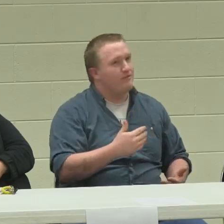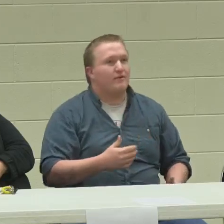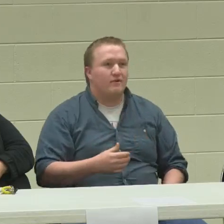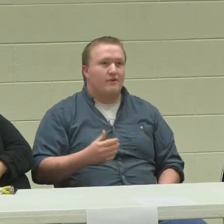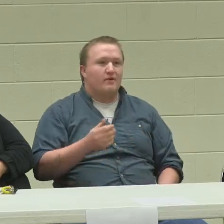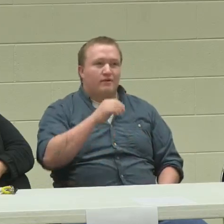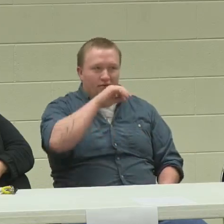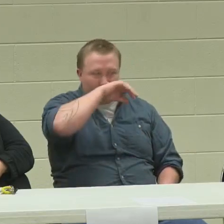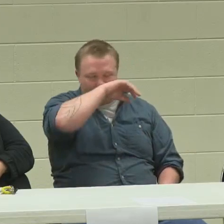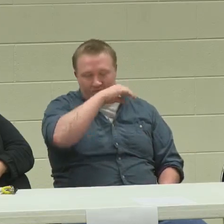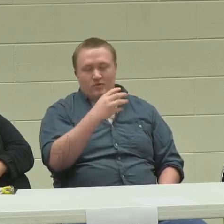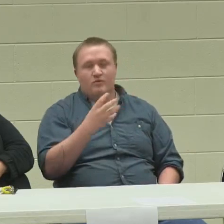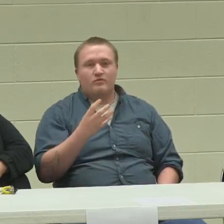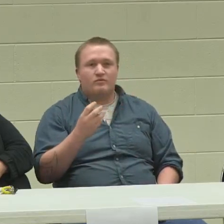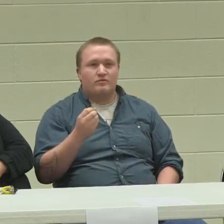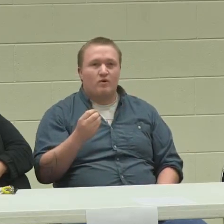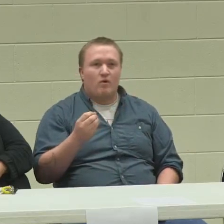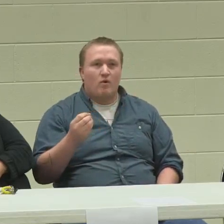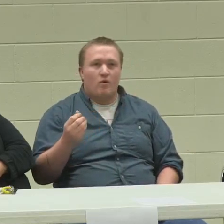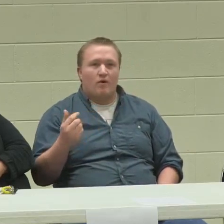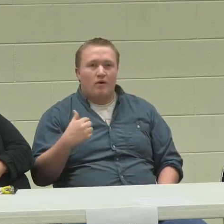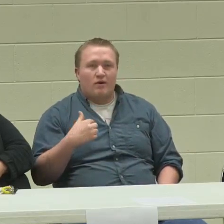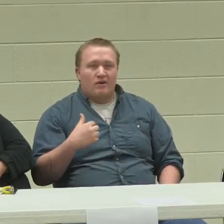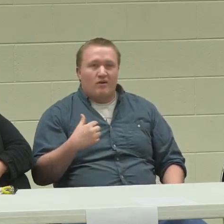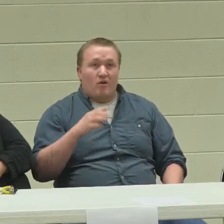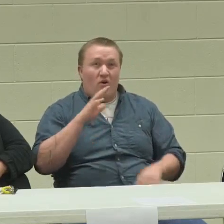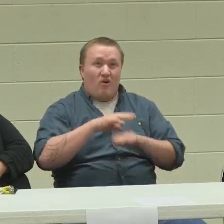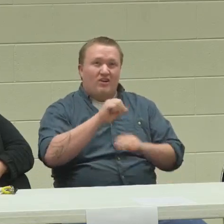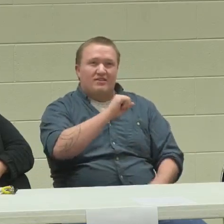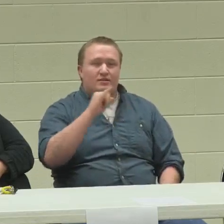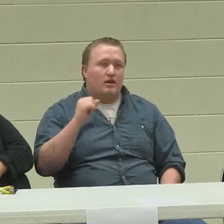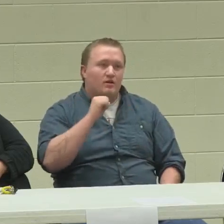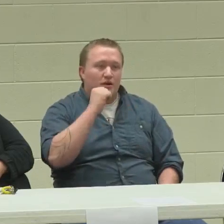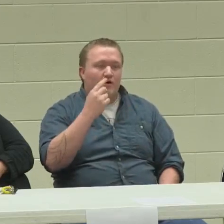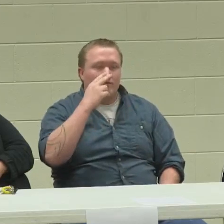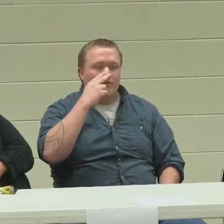they're not bugging me as much about my money.